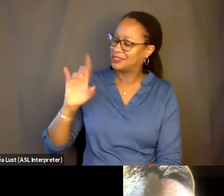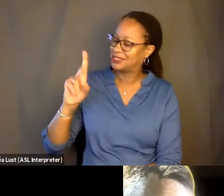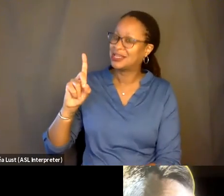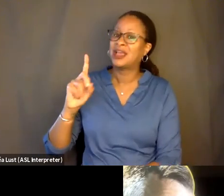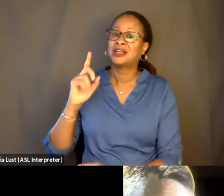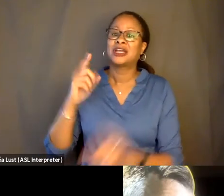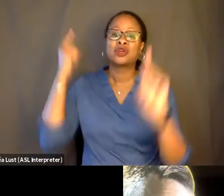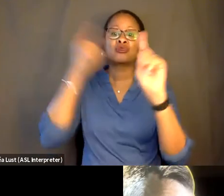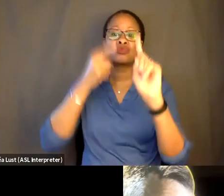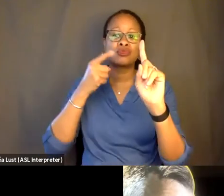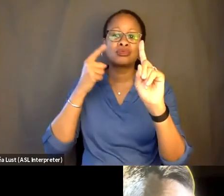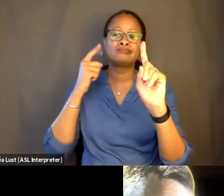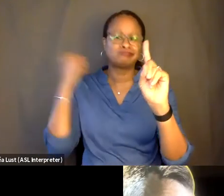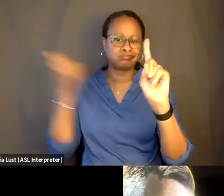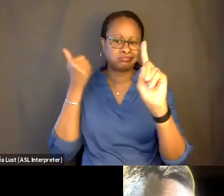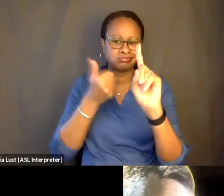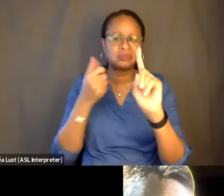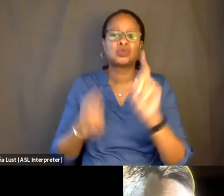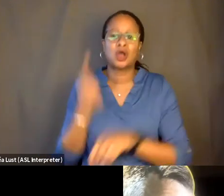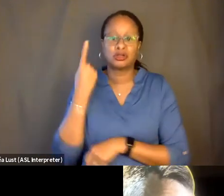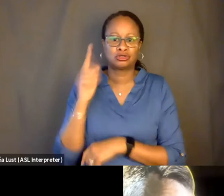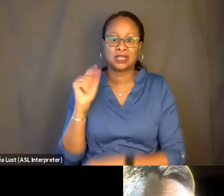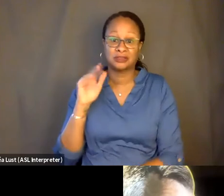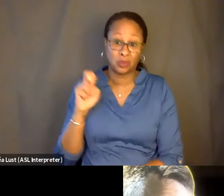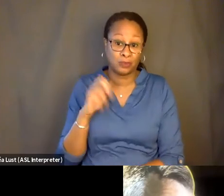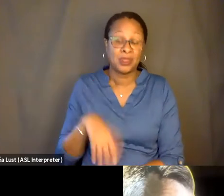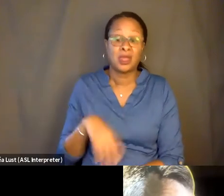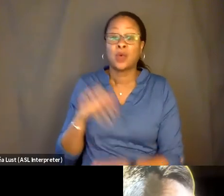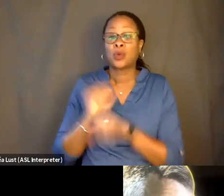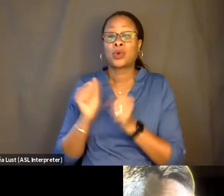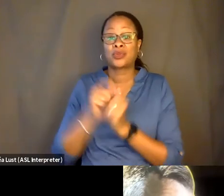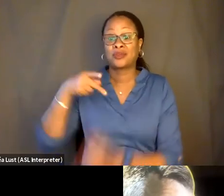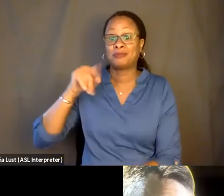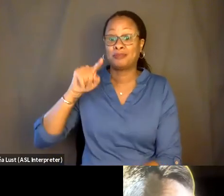So we worked with Pete really early on to say, like, if dad falls on the sidewalk,